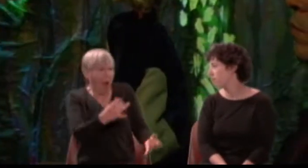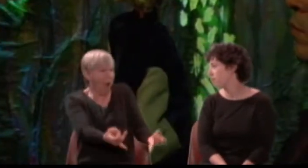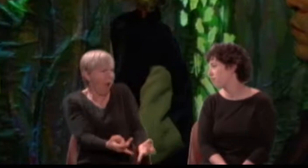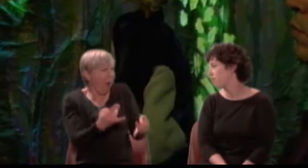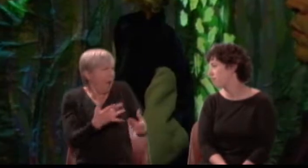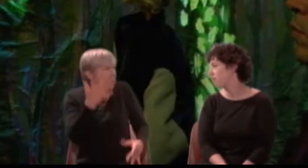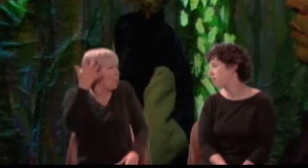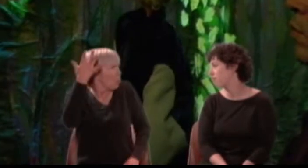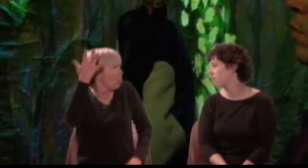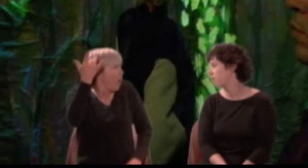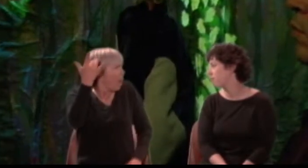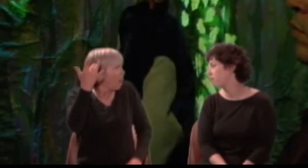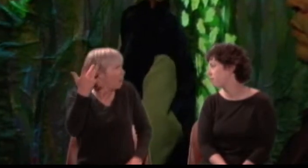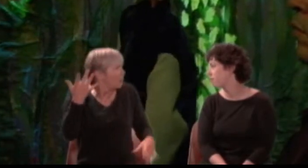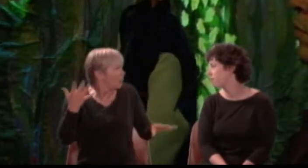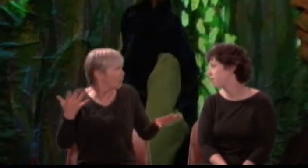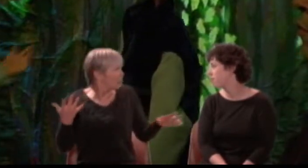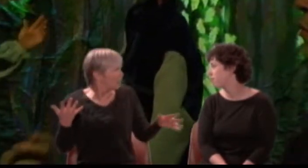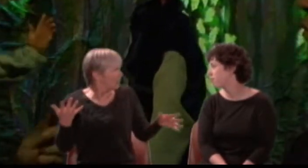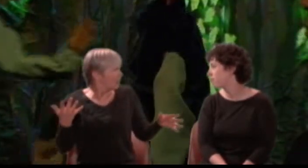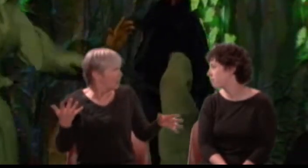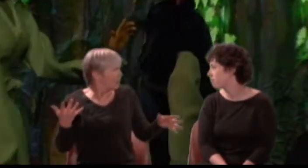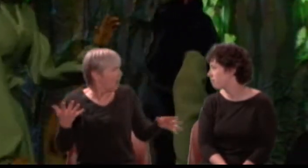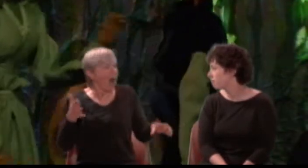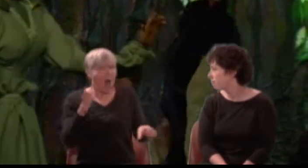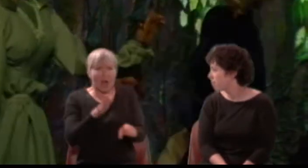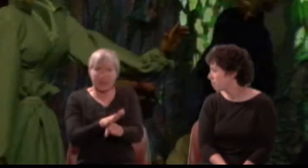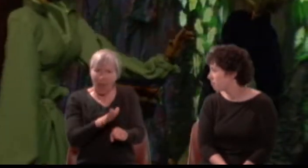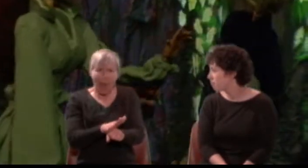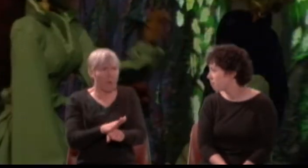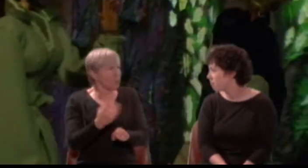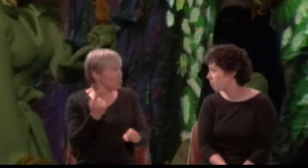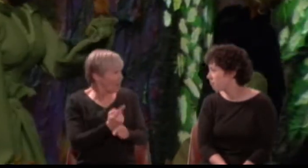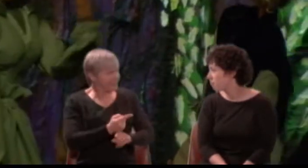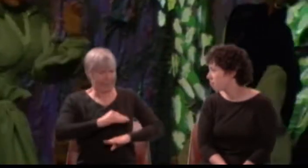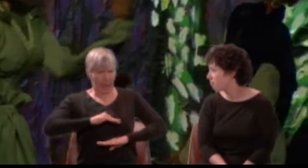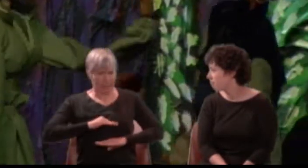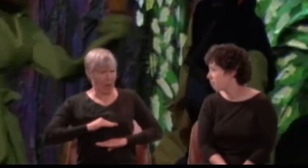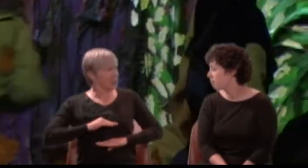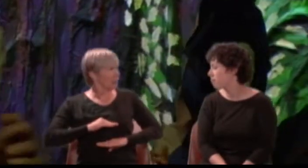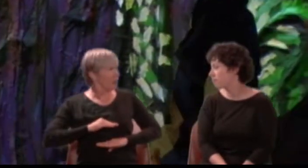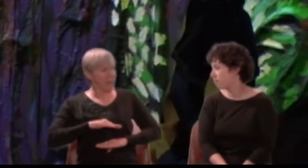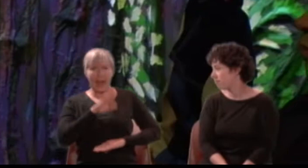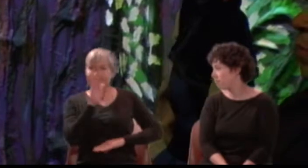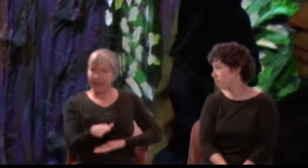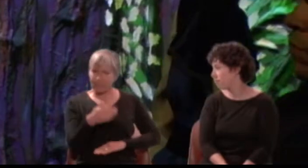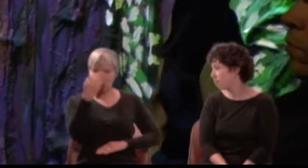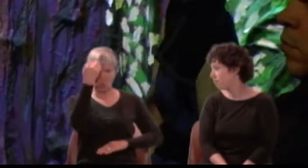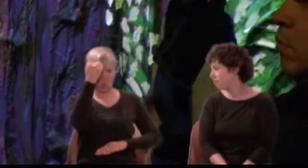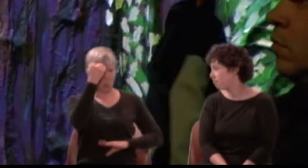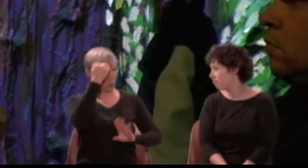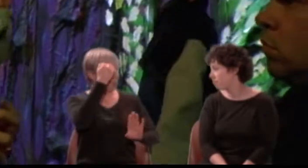Is't not enough, is't not enough, young man, that I did never, no, nor never can,